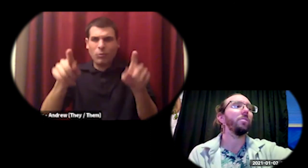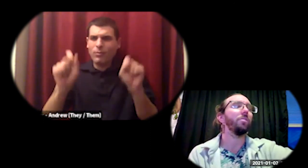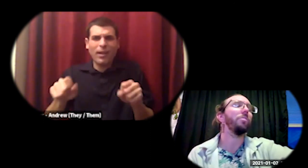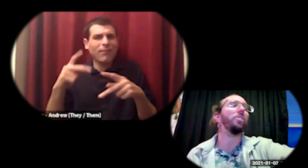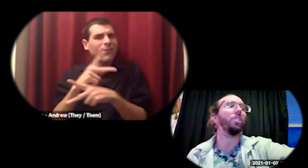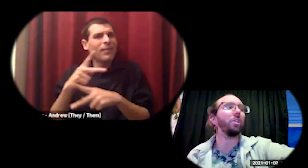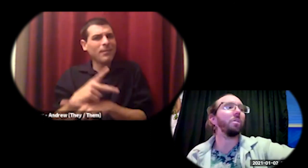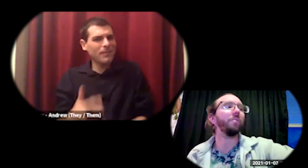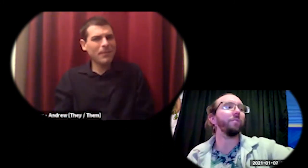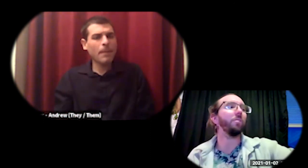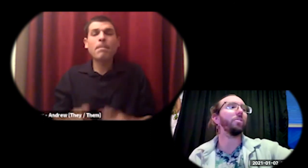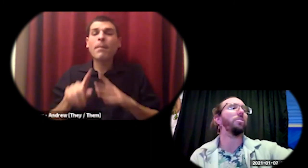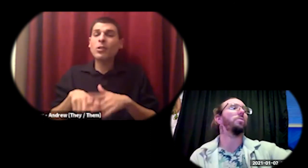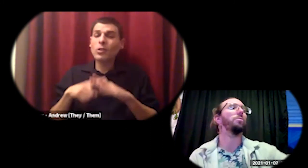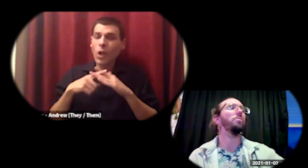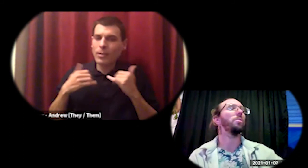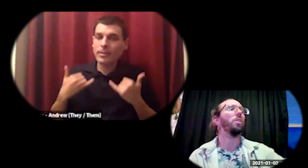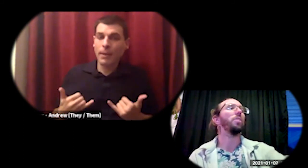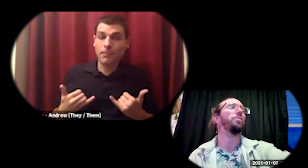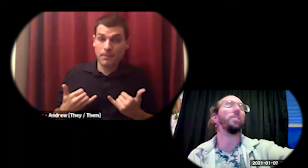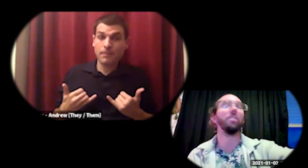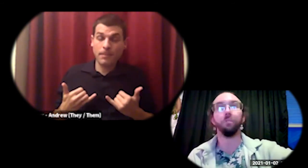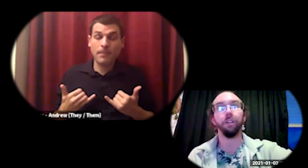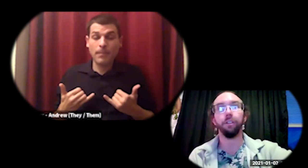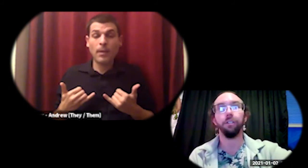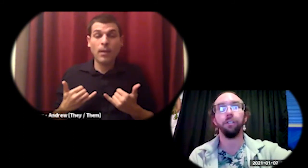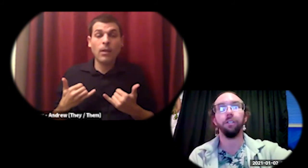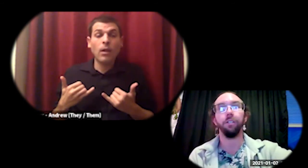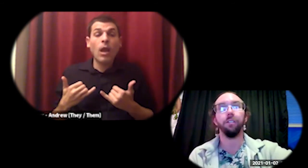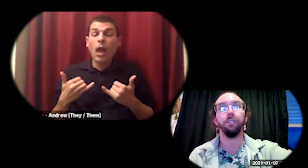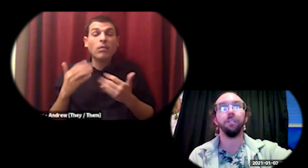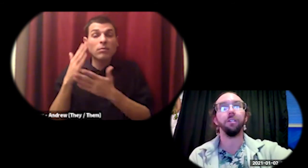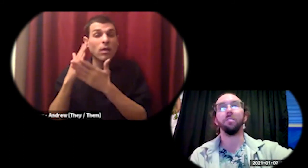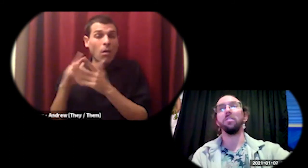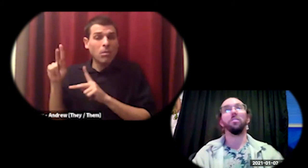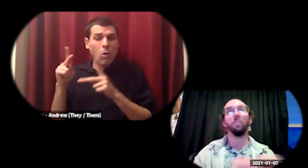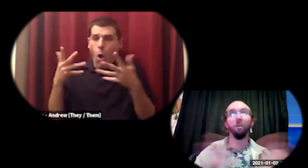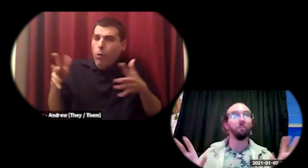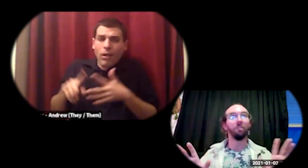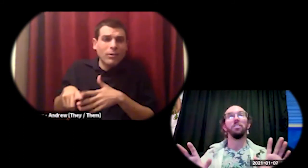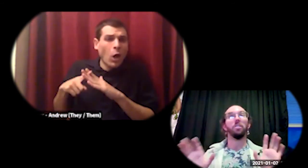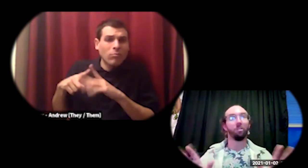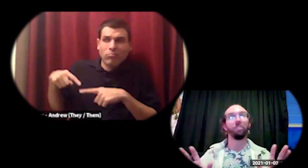so that we can show up for folks who are doing this work you know don't go start